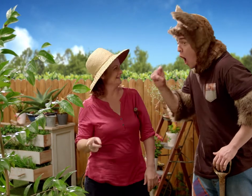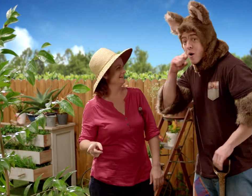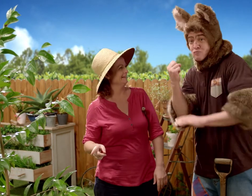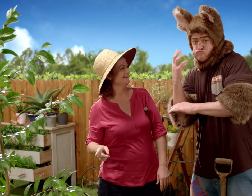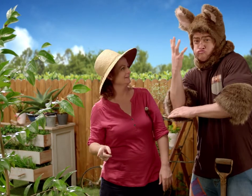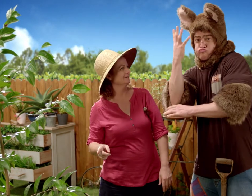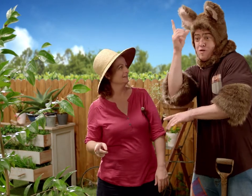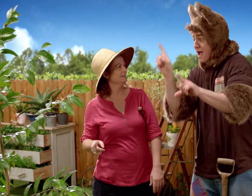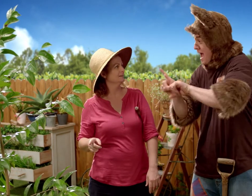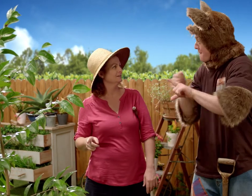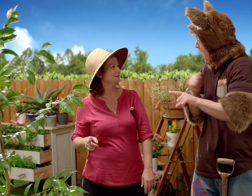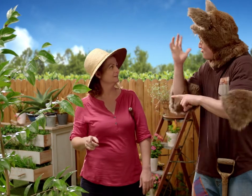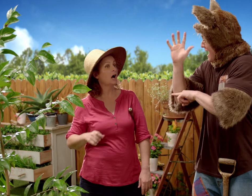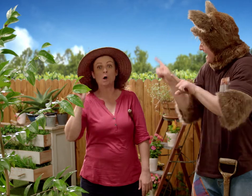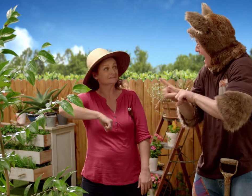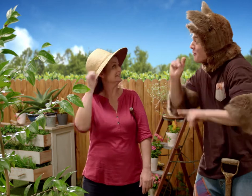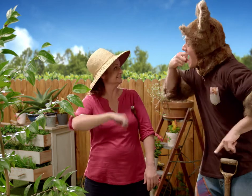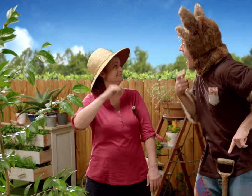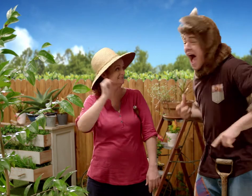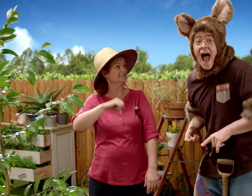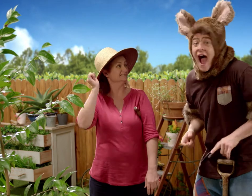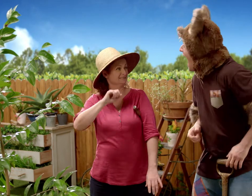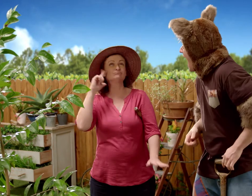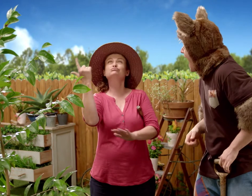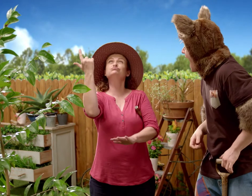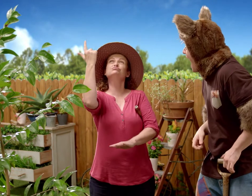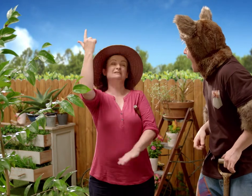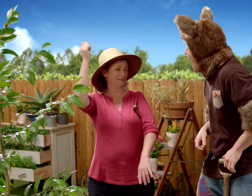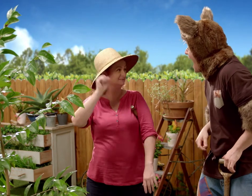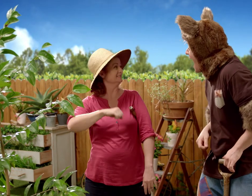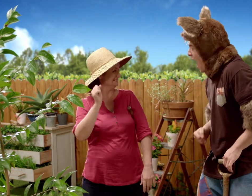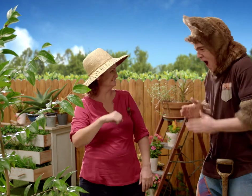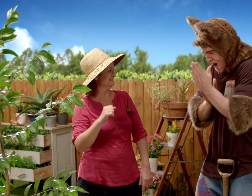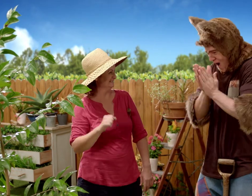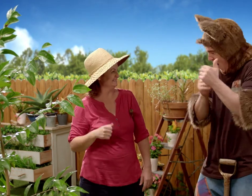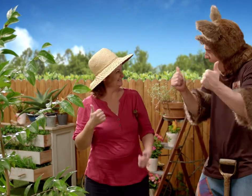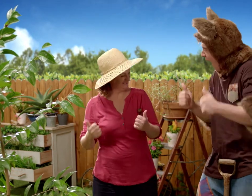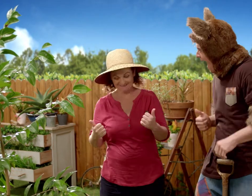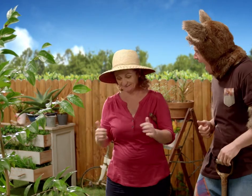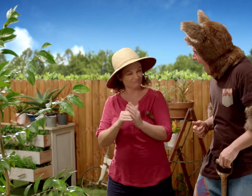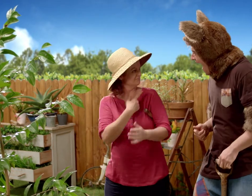Sally, will it be as straight as my tree? Yes it will. And it will be very tall too Possum.